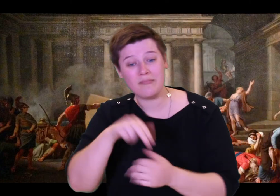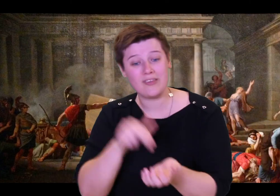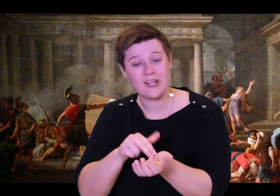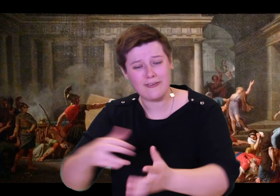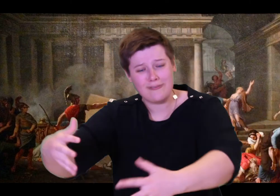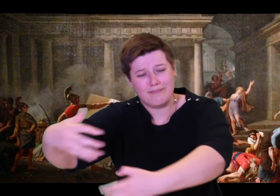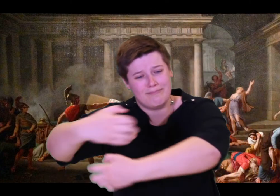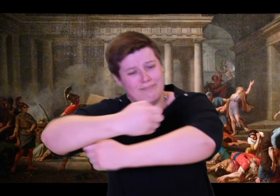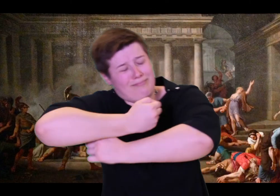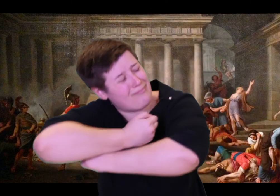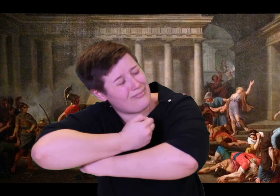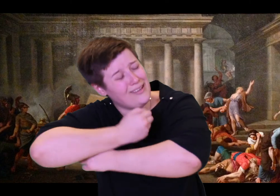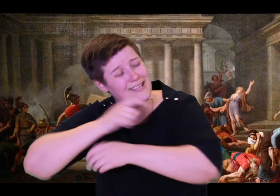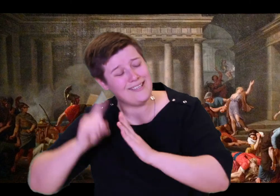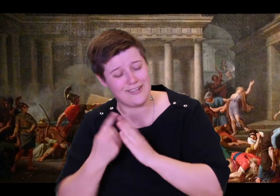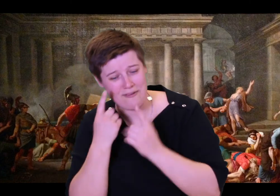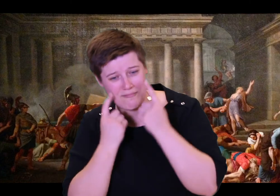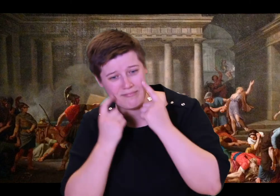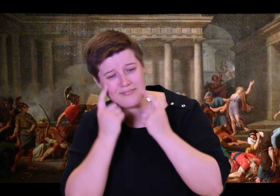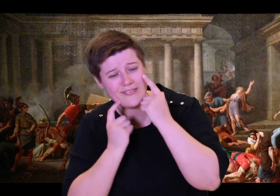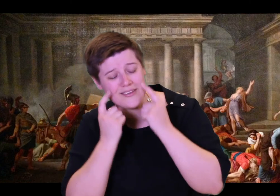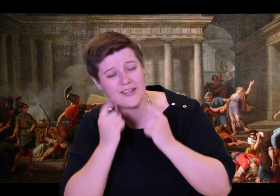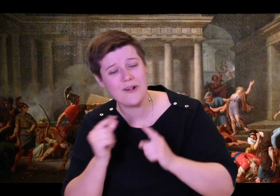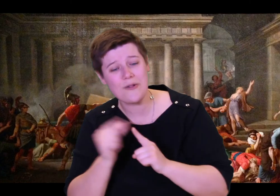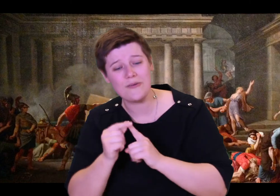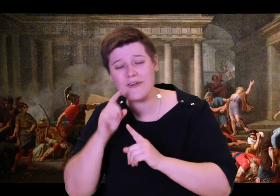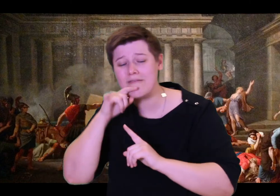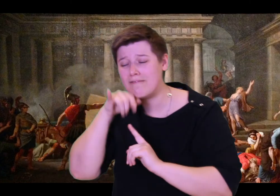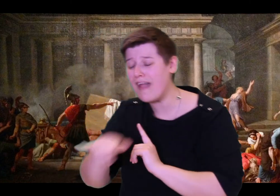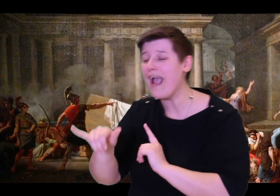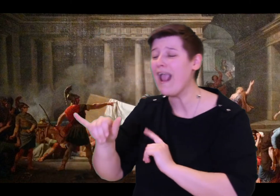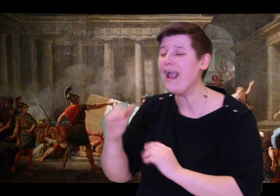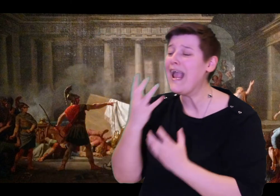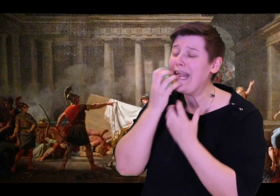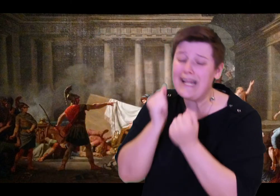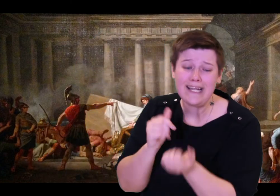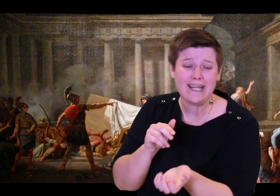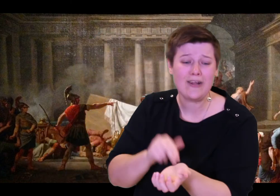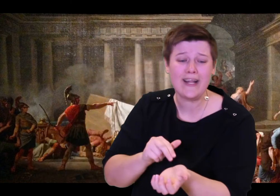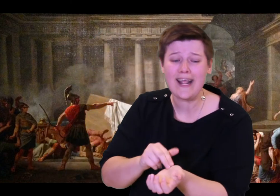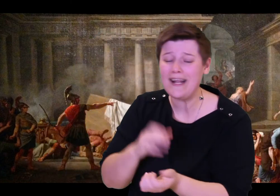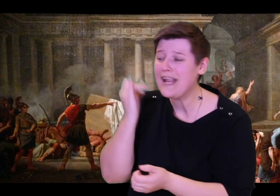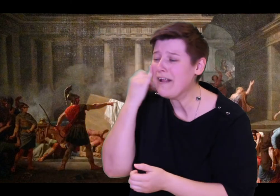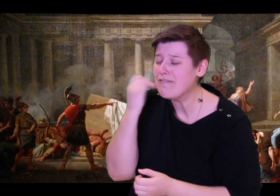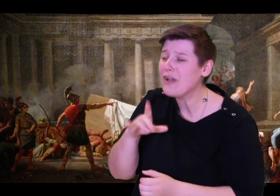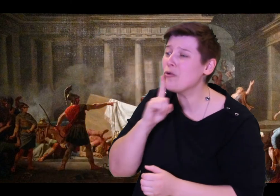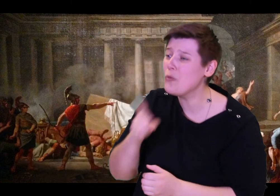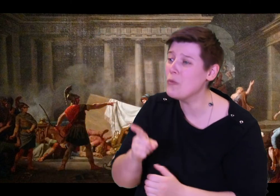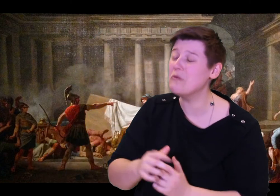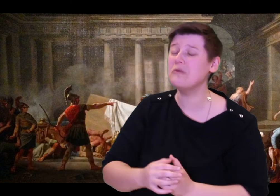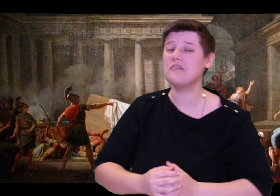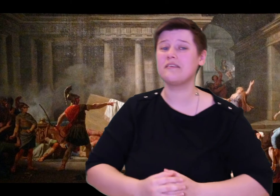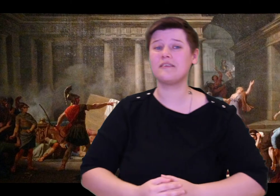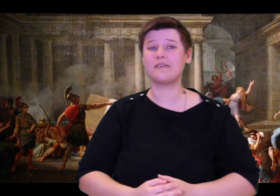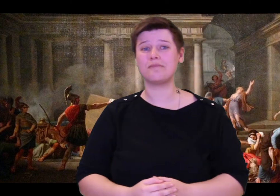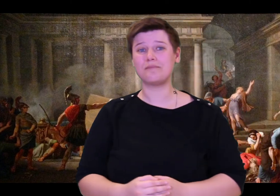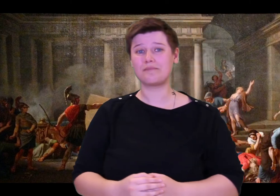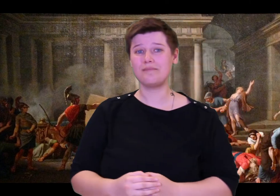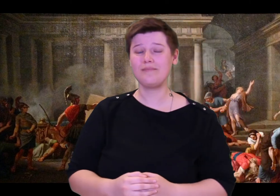kept his father plans a secret, so Odysseus could take revenge for all their violence and pride."